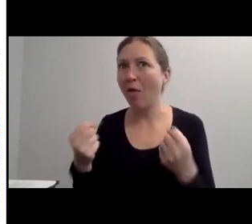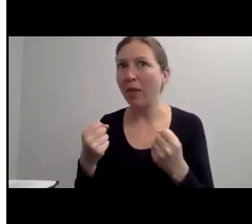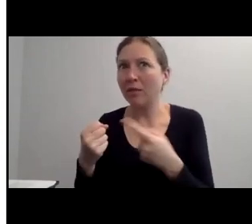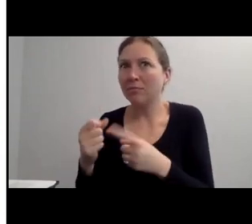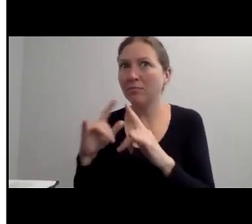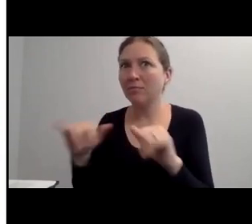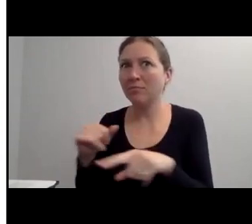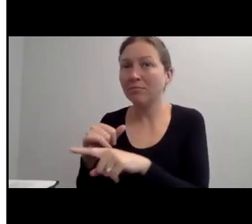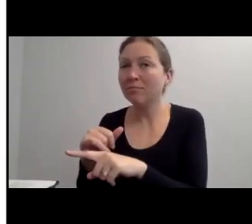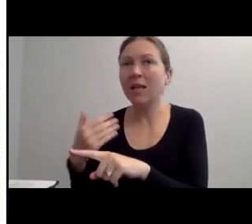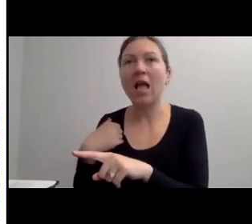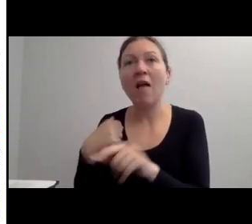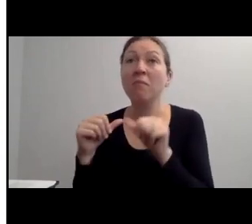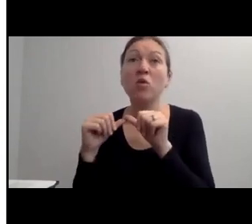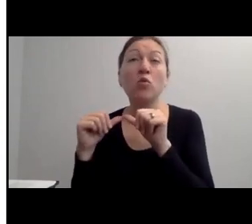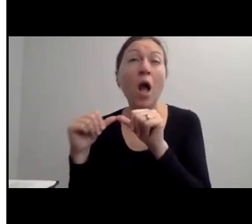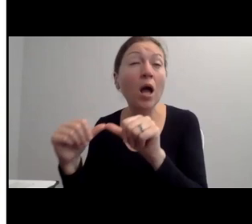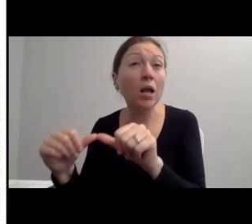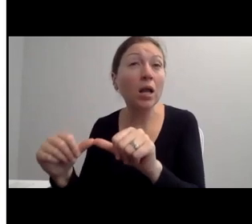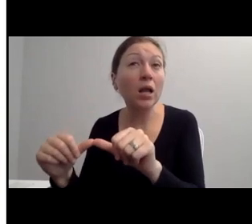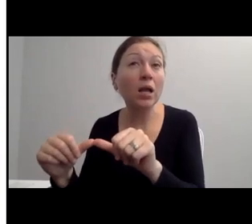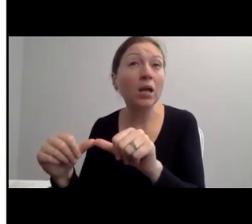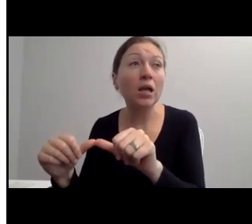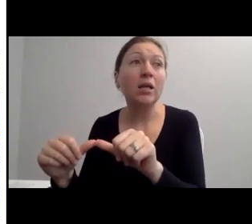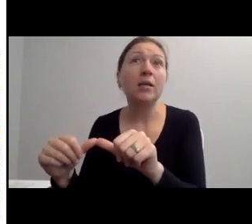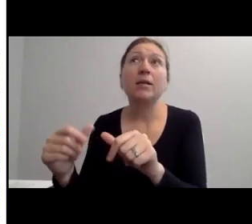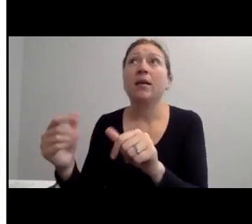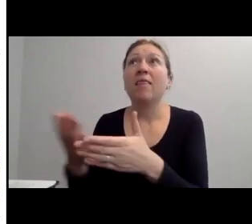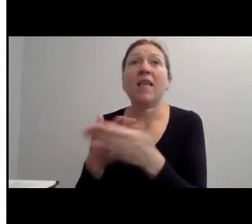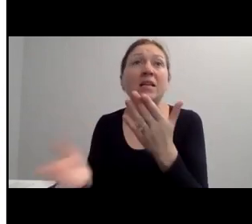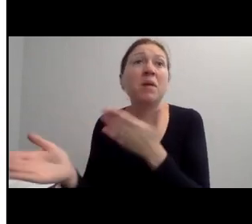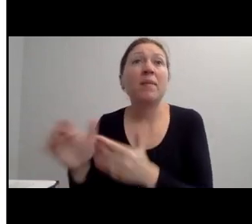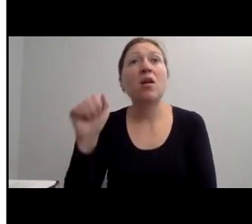AND DISCRIMINATION. AND DISABILITY PRIDE.